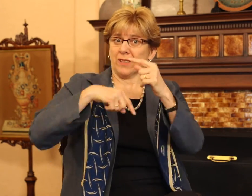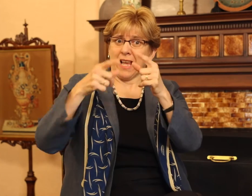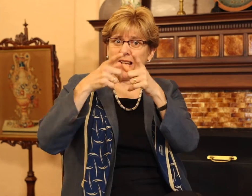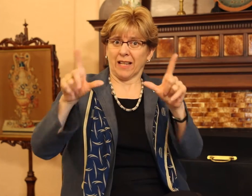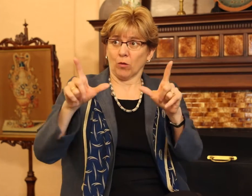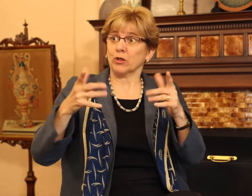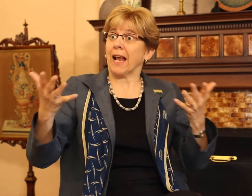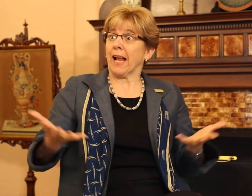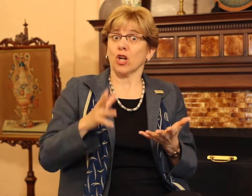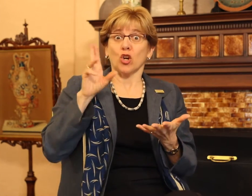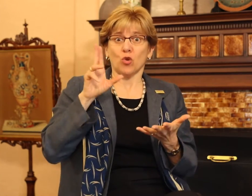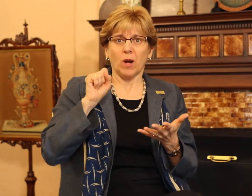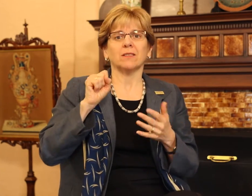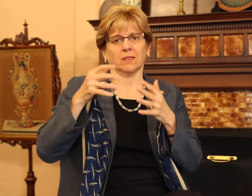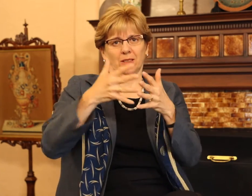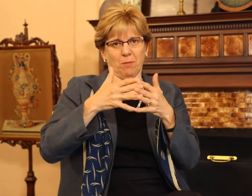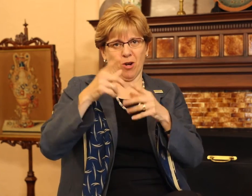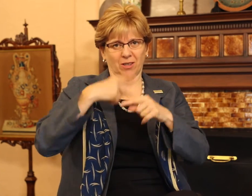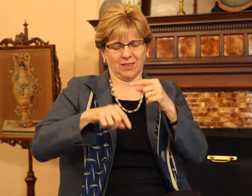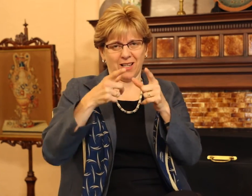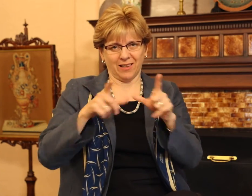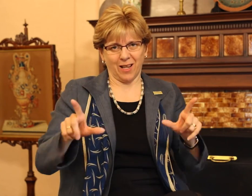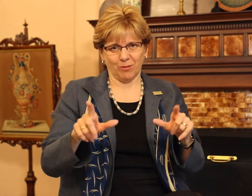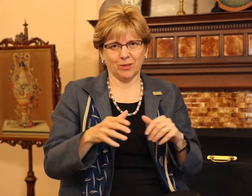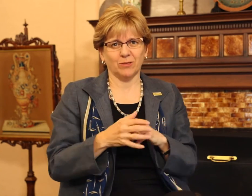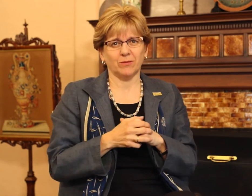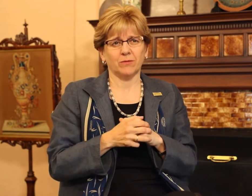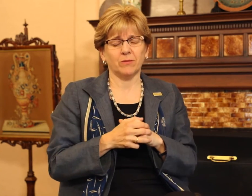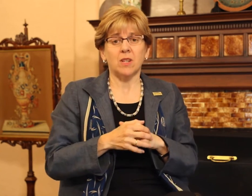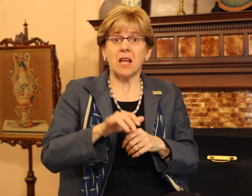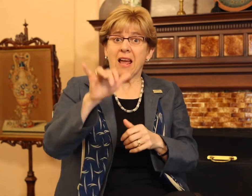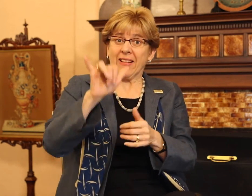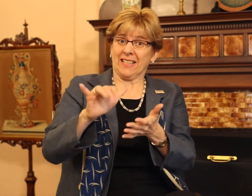through American Sign Language here in the U.S.